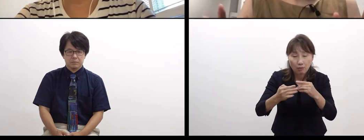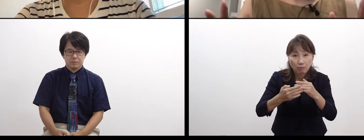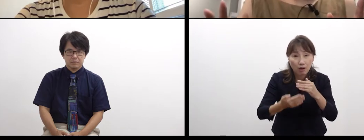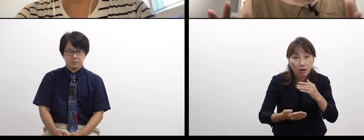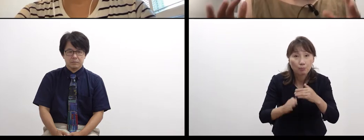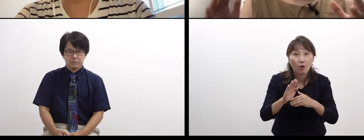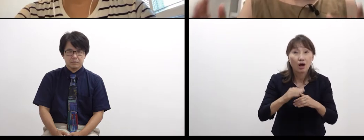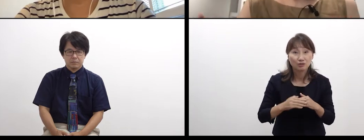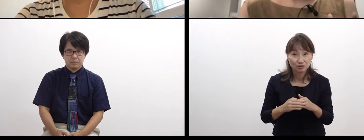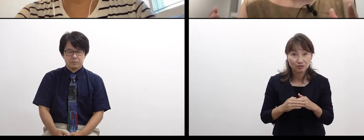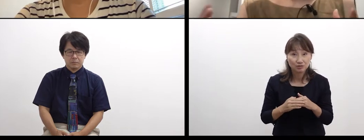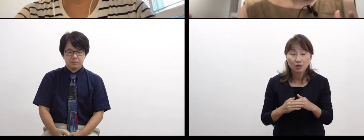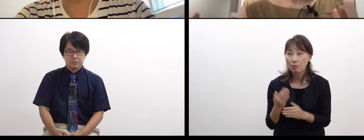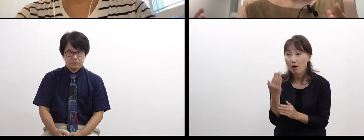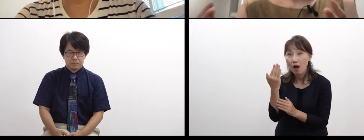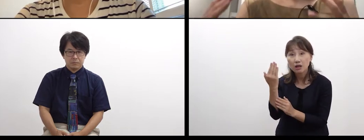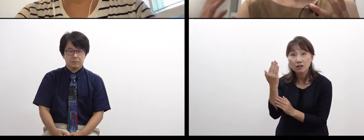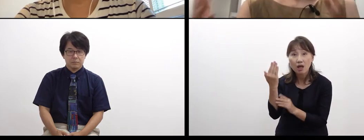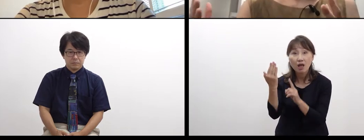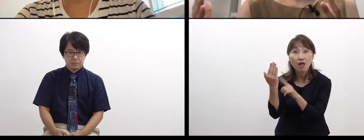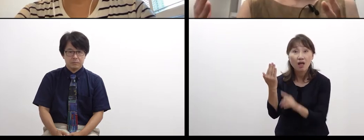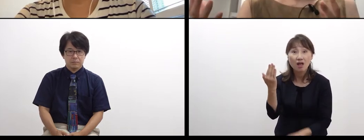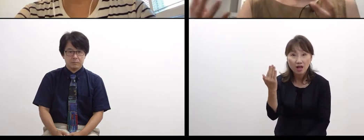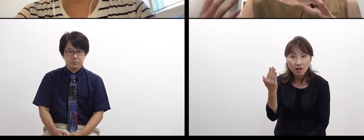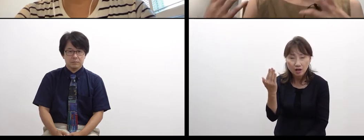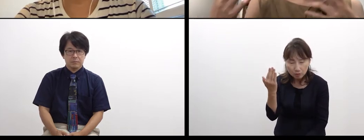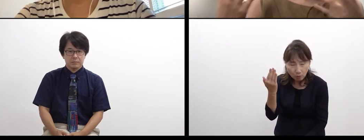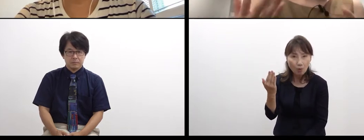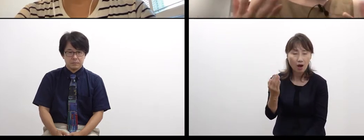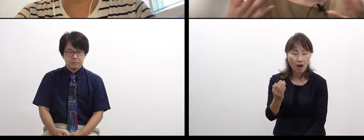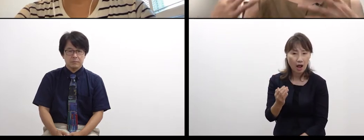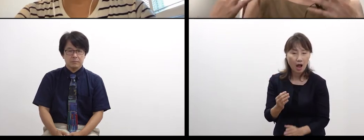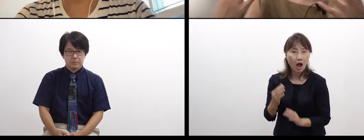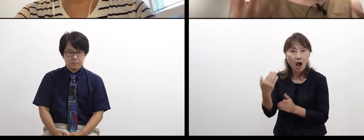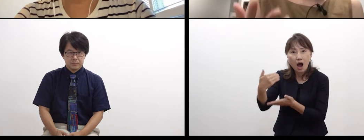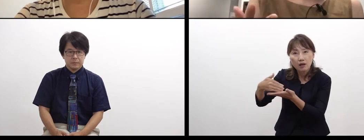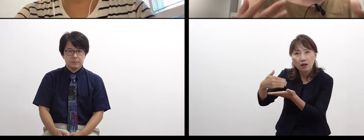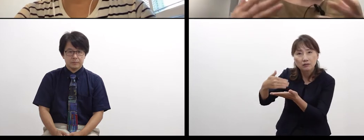how we can communicate those words